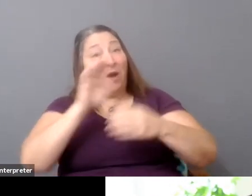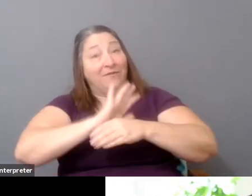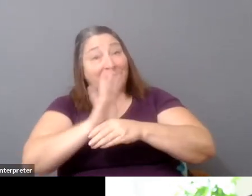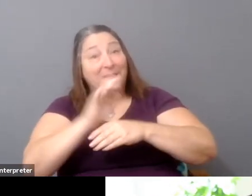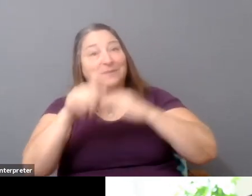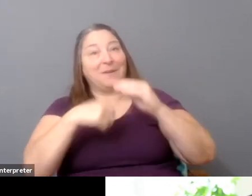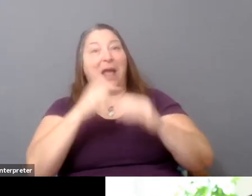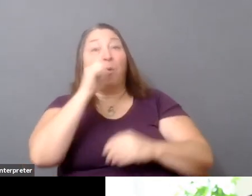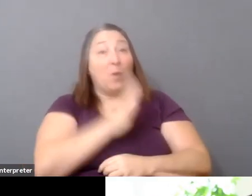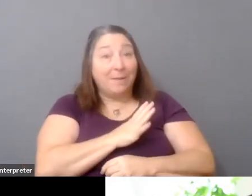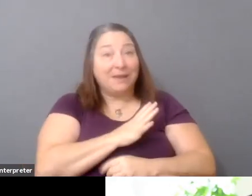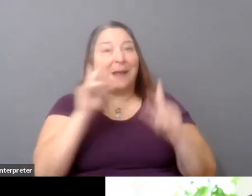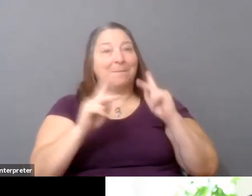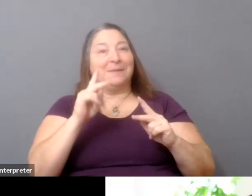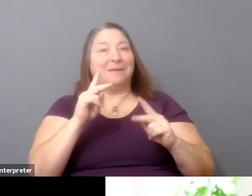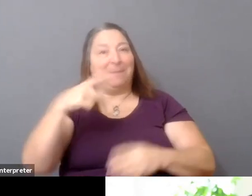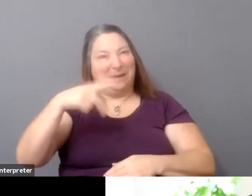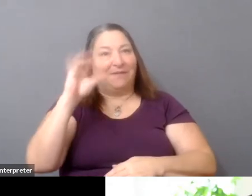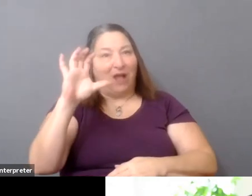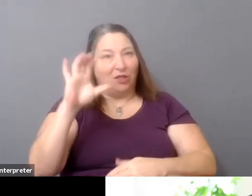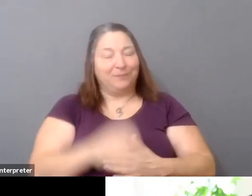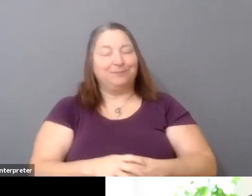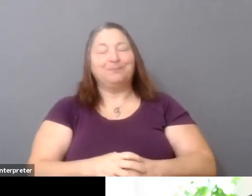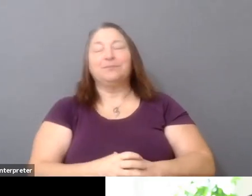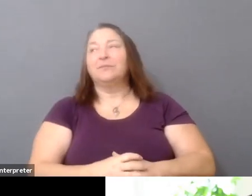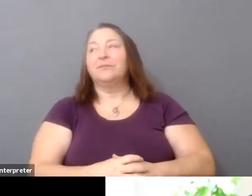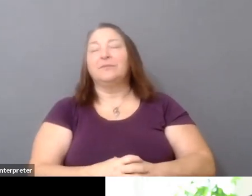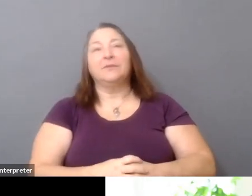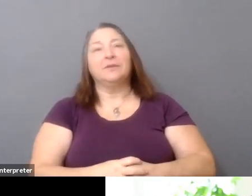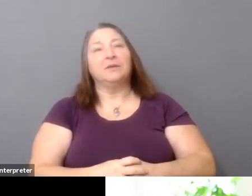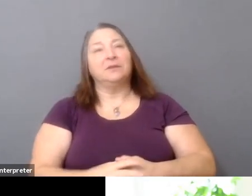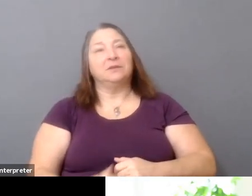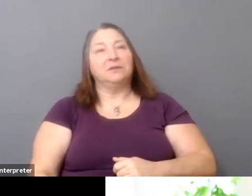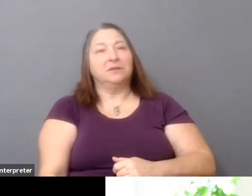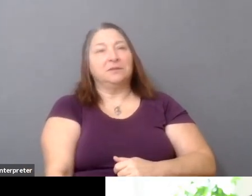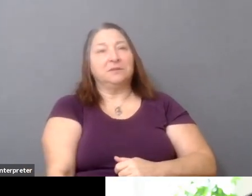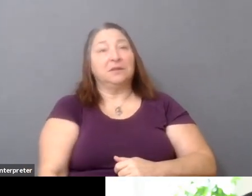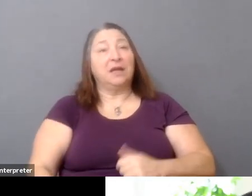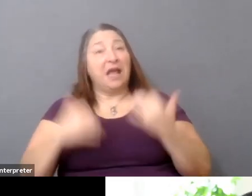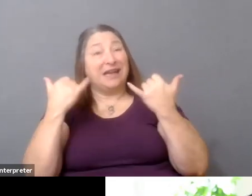and people of color. And I realize now that it wasn't that those films didn't exist.